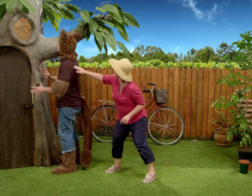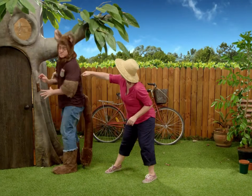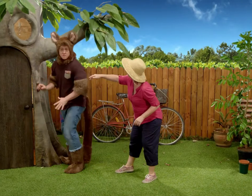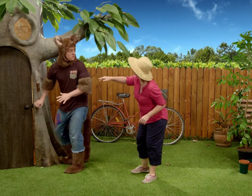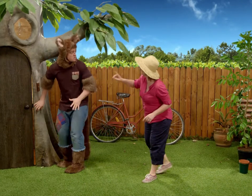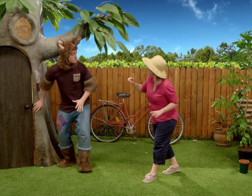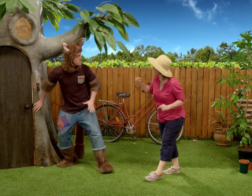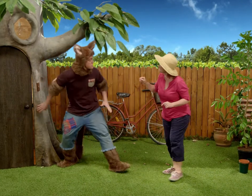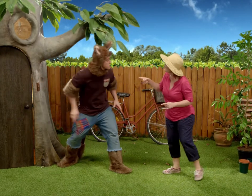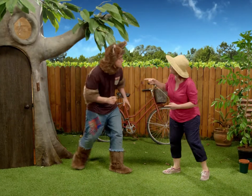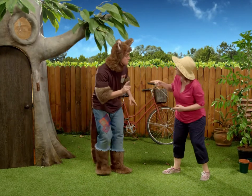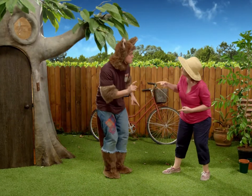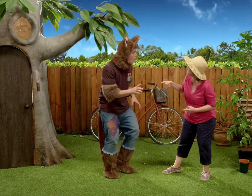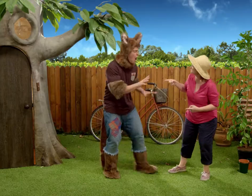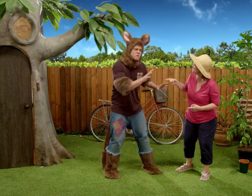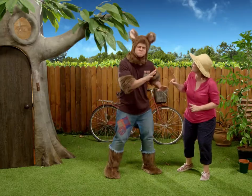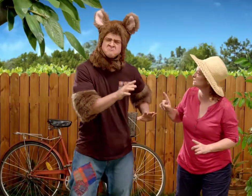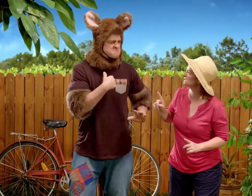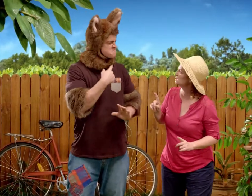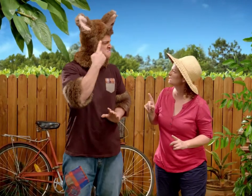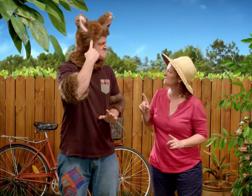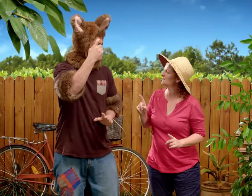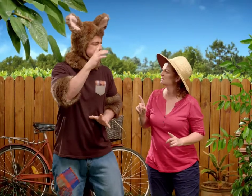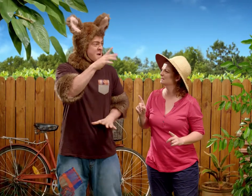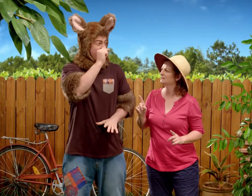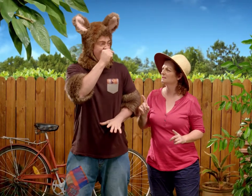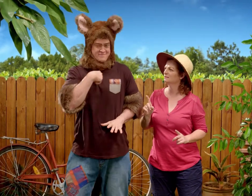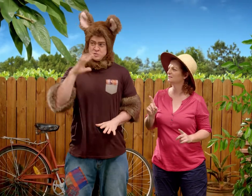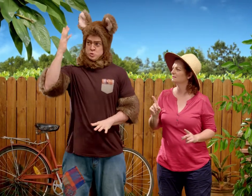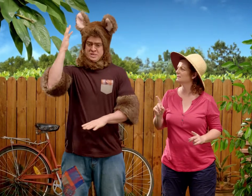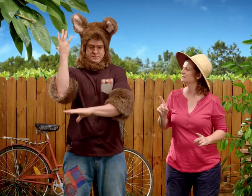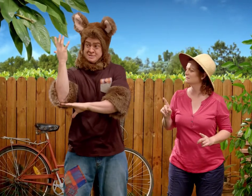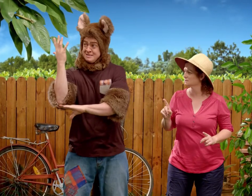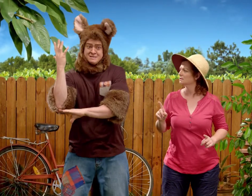Possum, what are you doing? Well Sally, I have an idea.